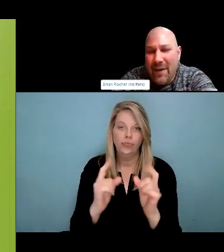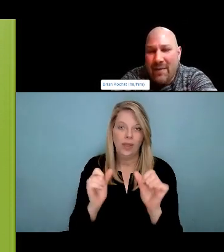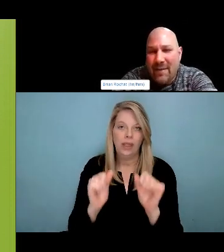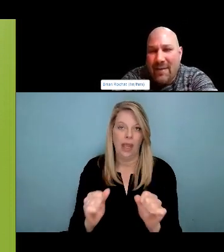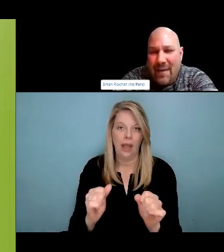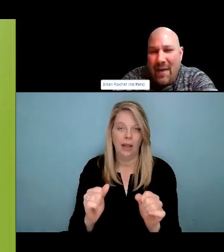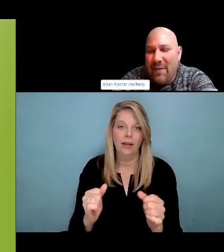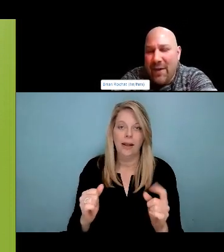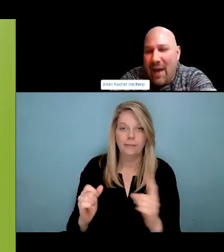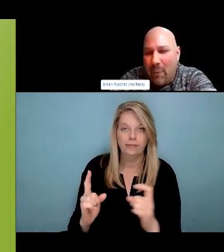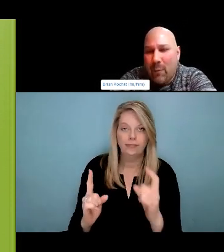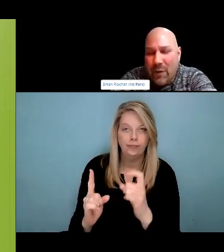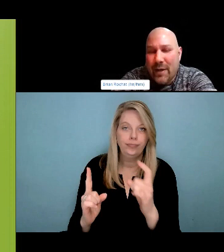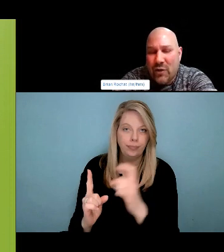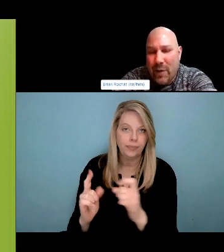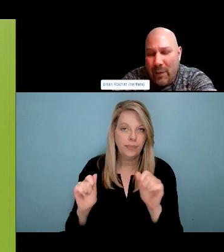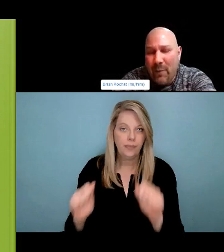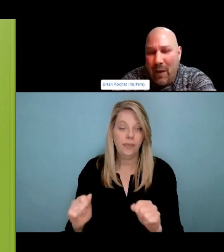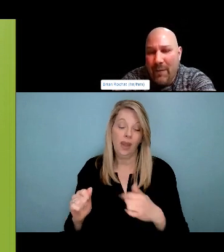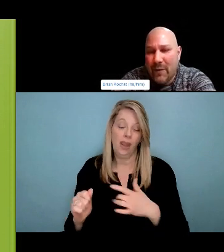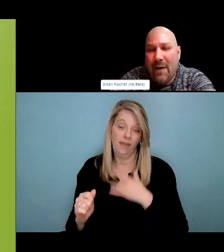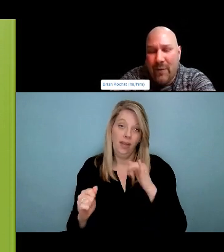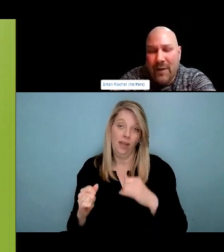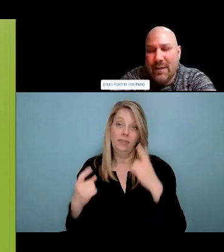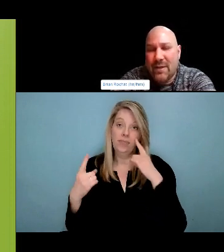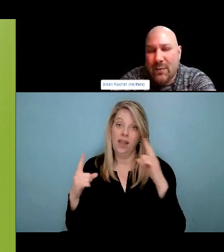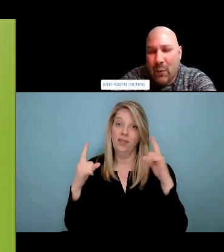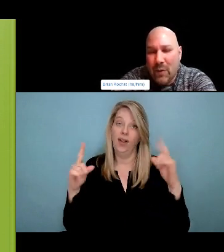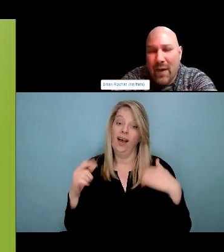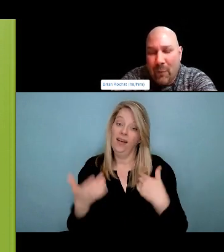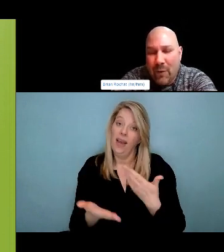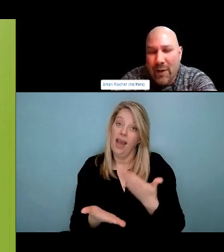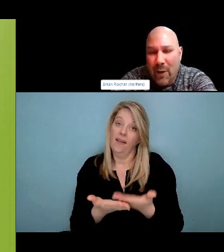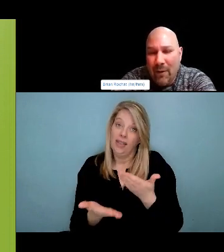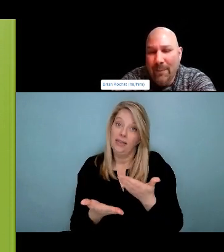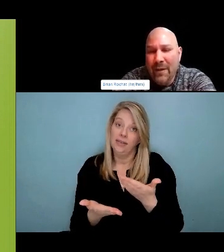that just about that it's just and we have wanting to support our members in the community.